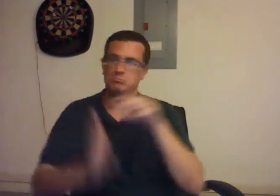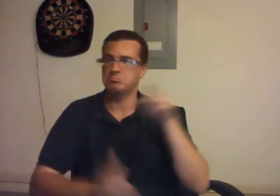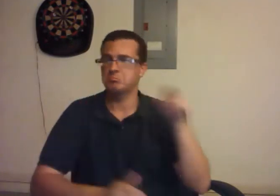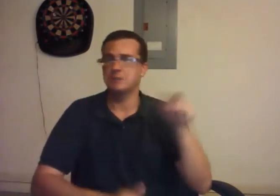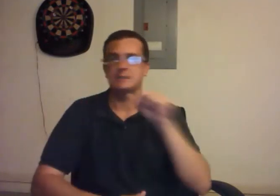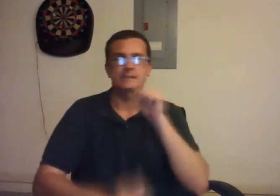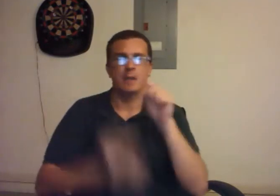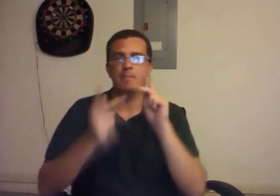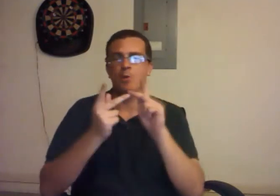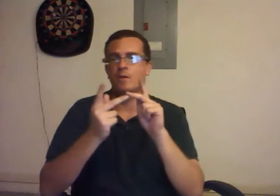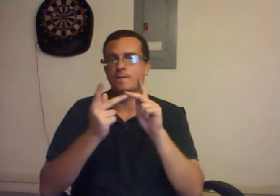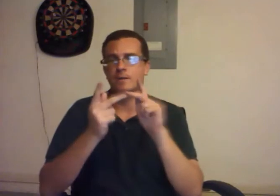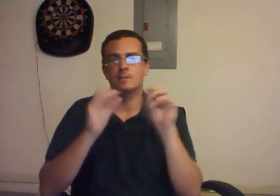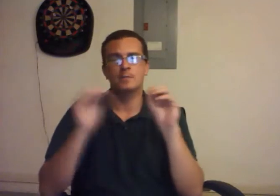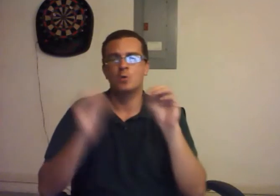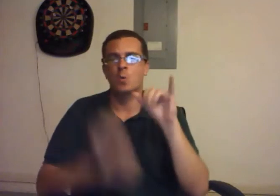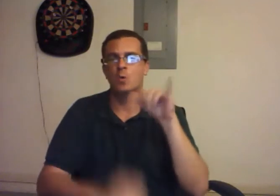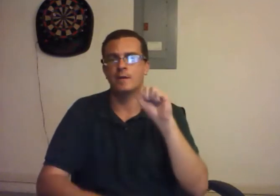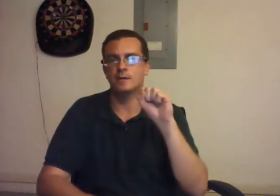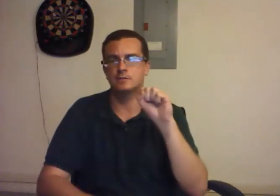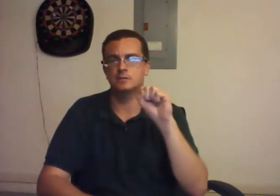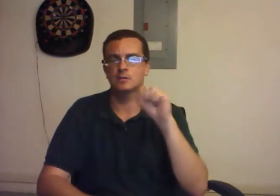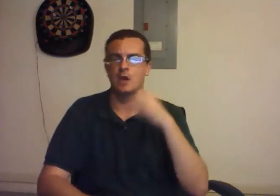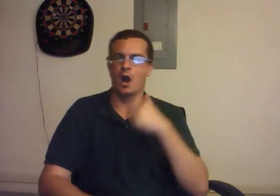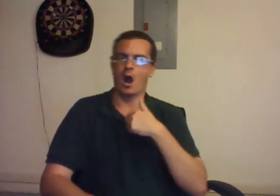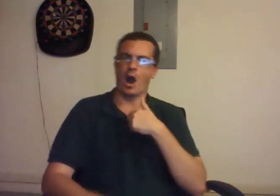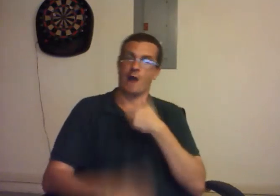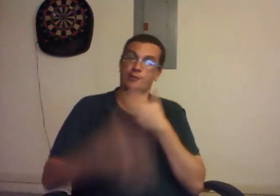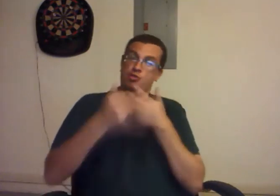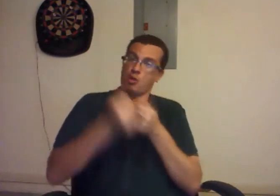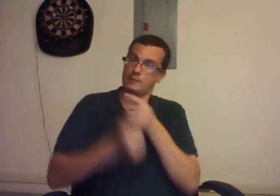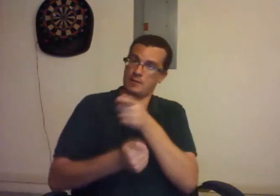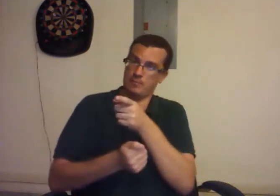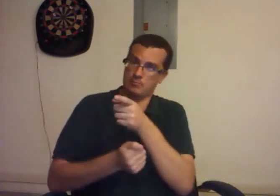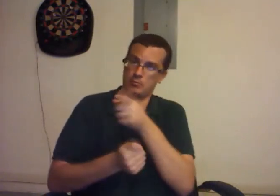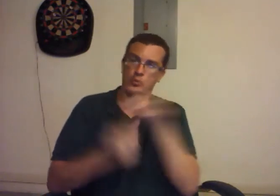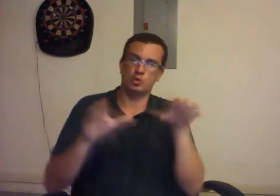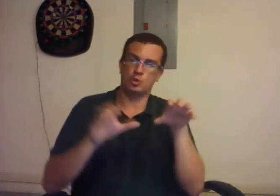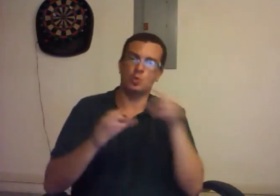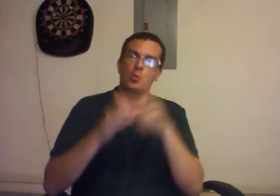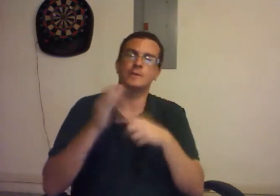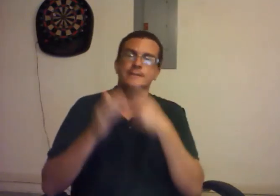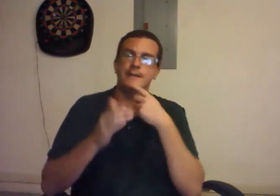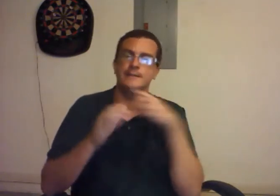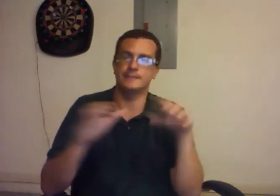He's not perfect. Nobody is. I trust him to do what he says he's going to do.